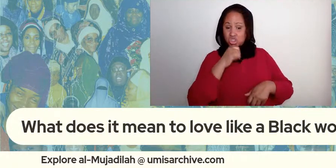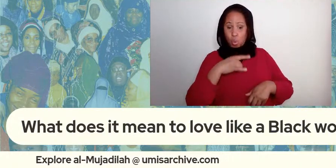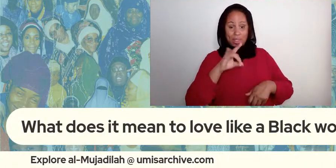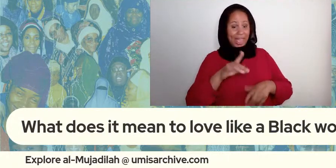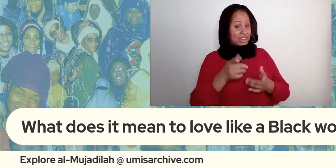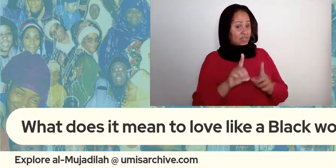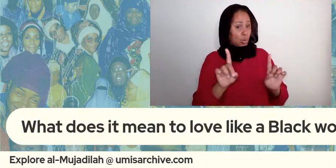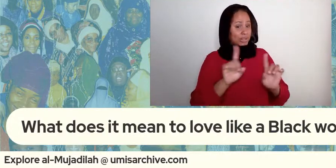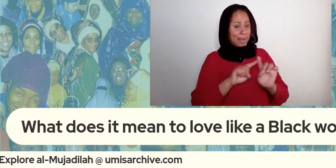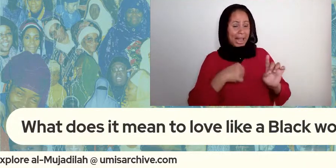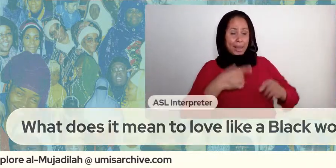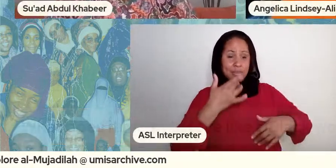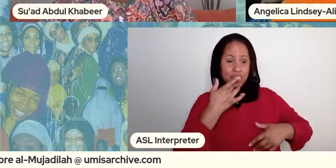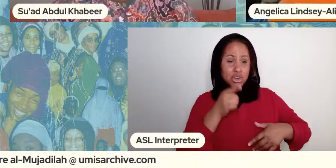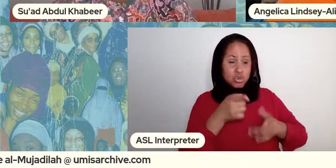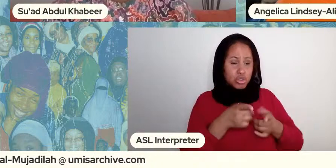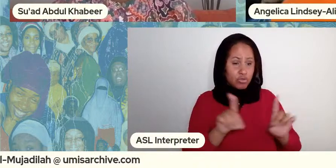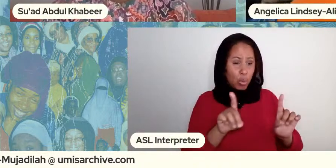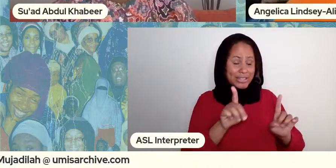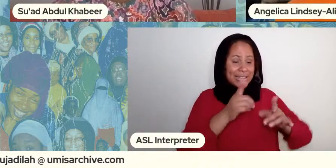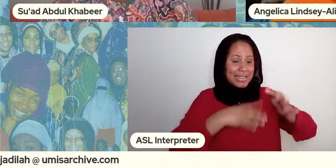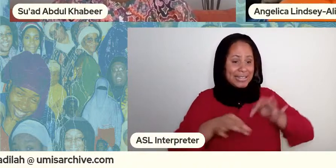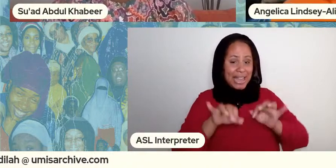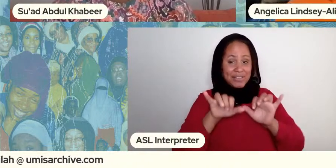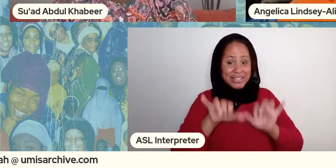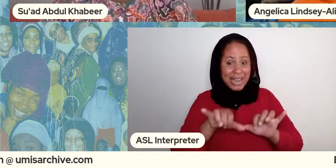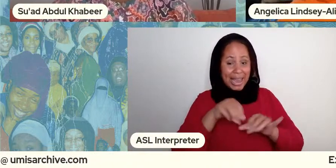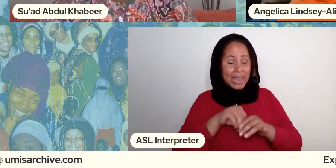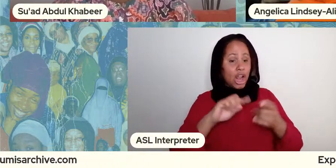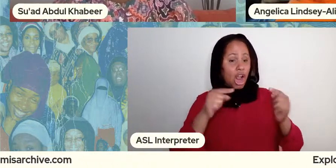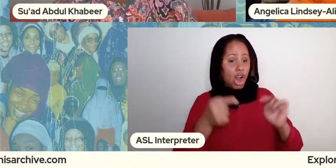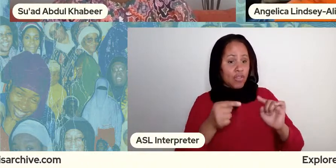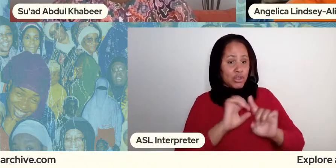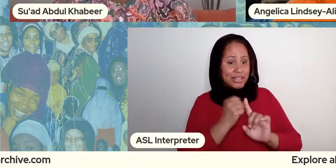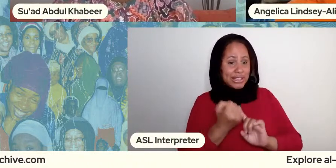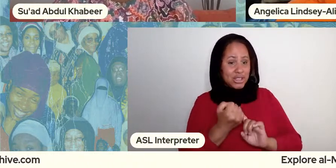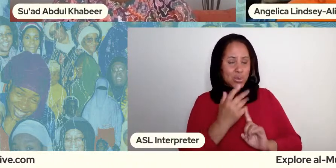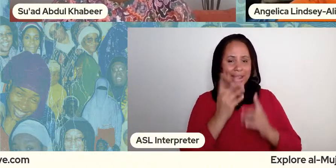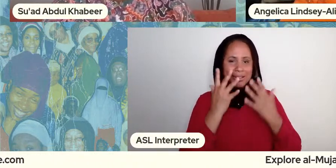than stay in this harmful situation um and and it's unfortunate that that women take the brunt